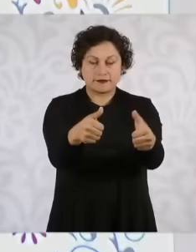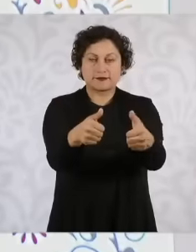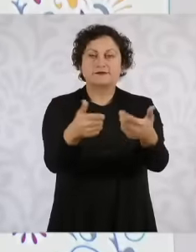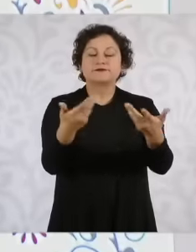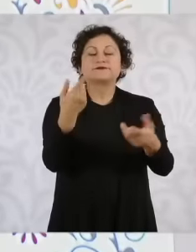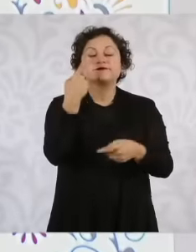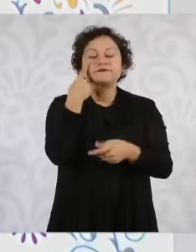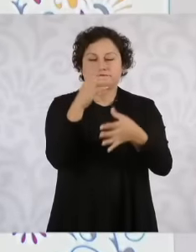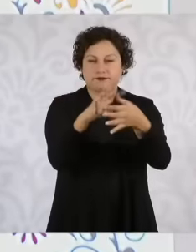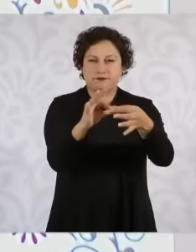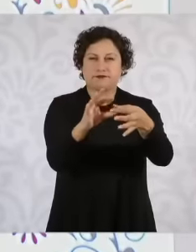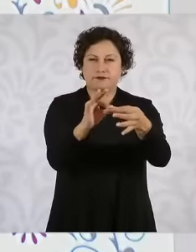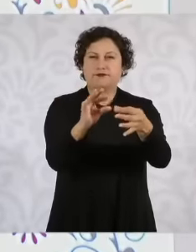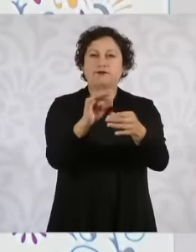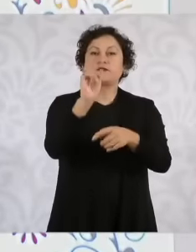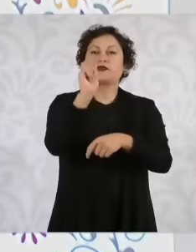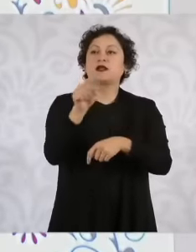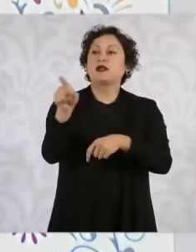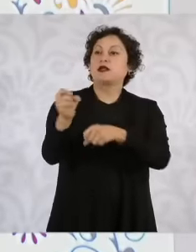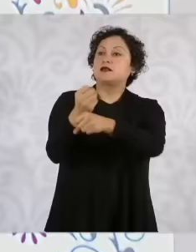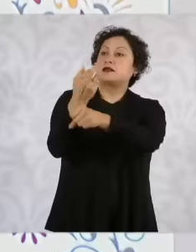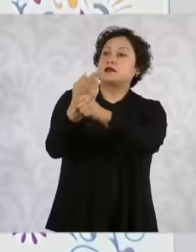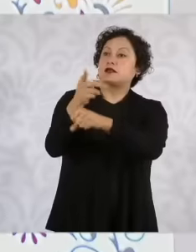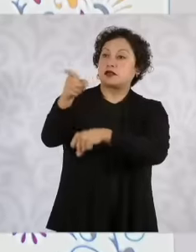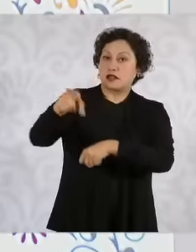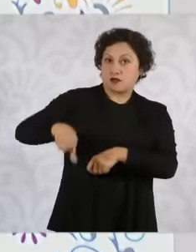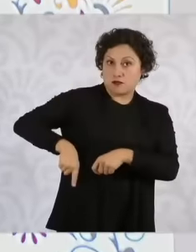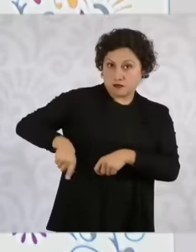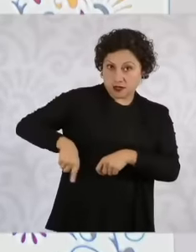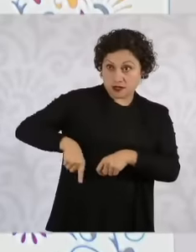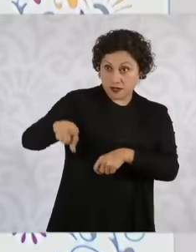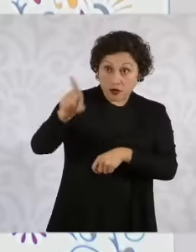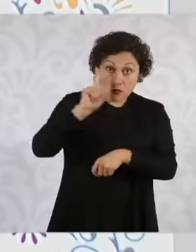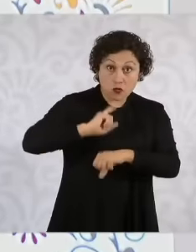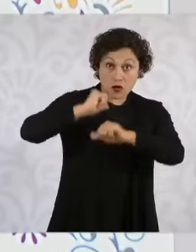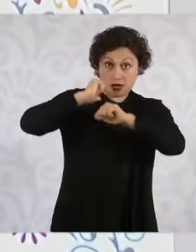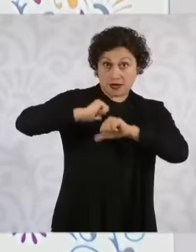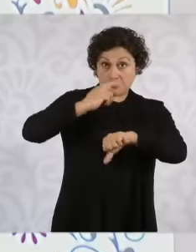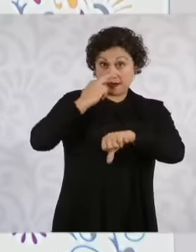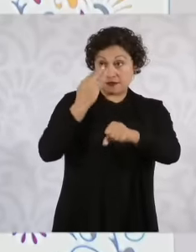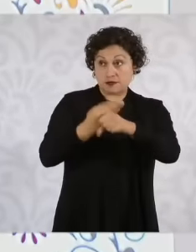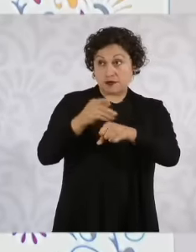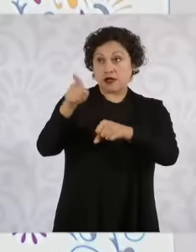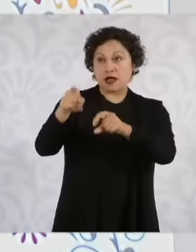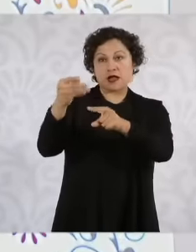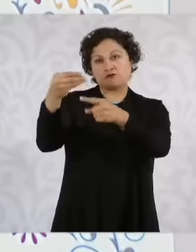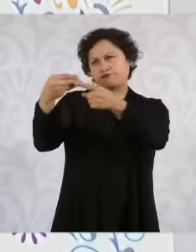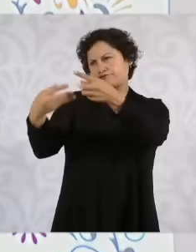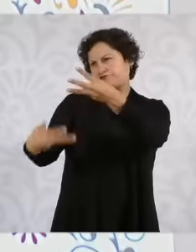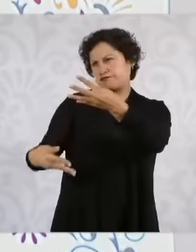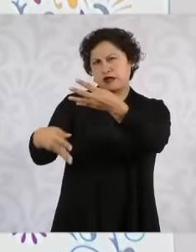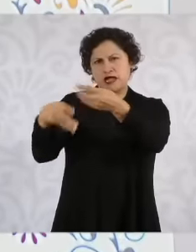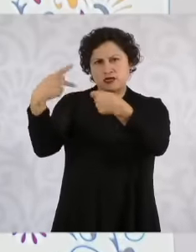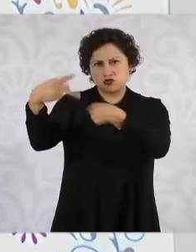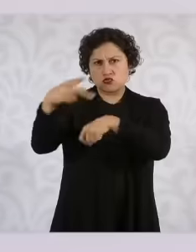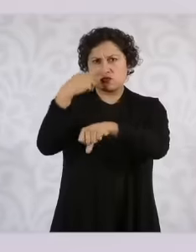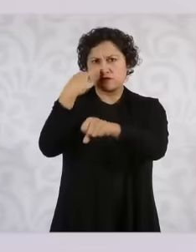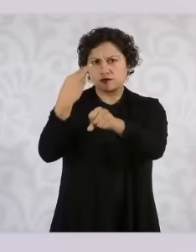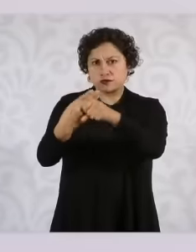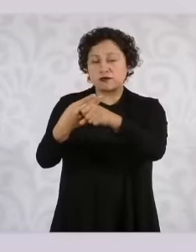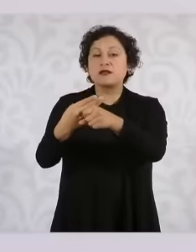apart from all her tasks, has one more task, which is to support this program in the state of